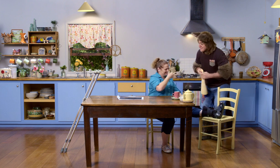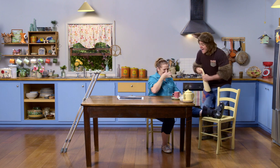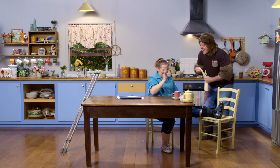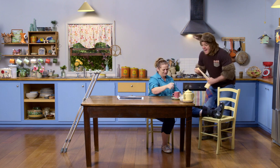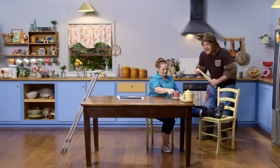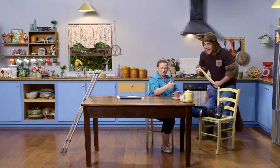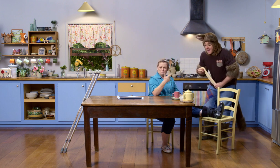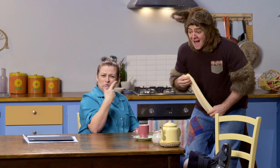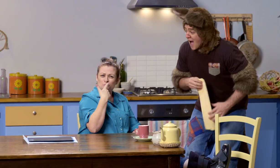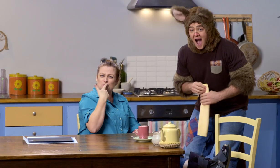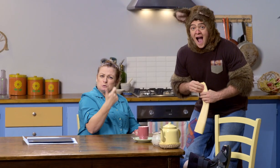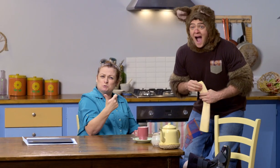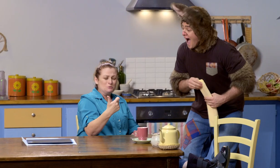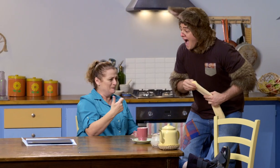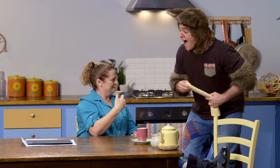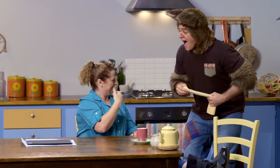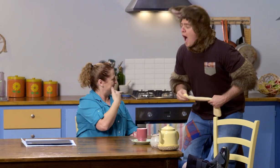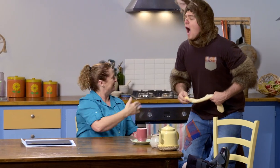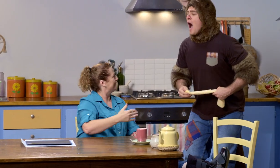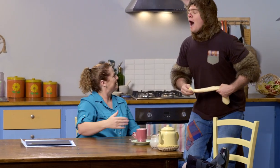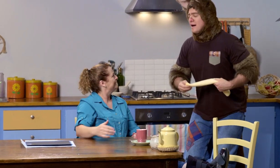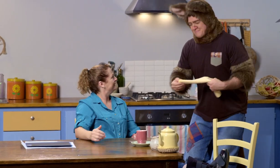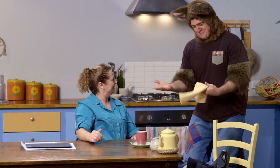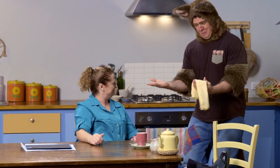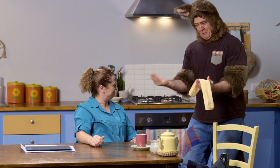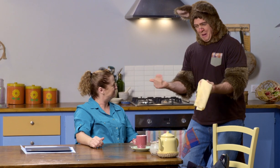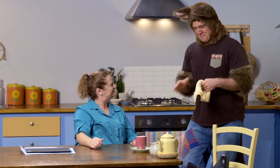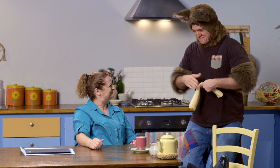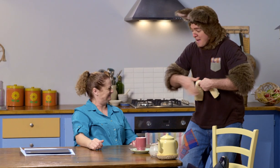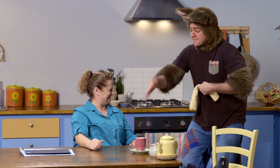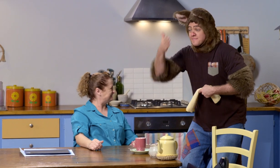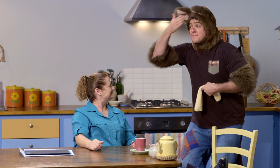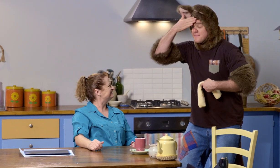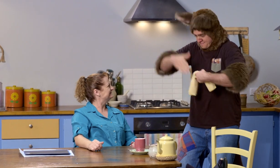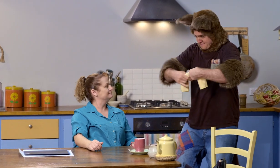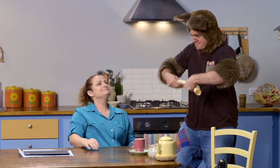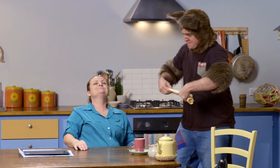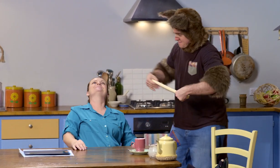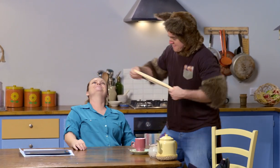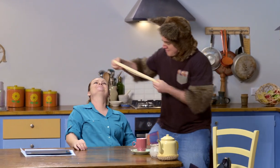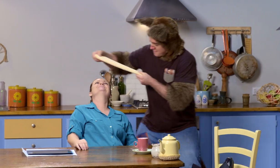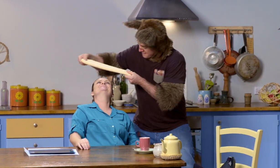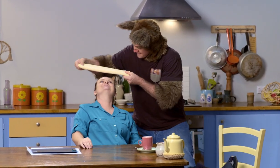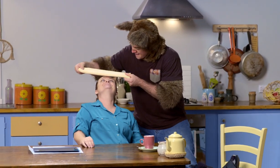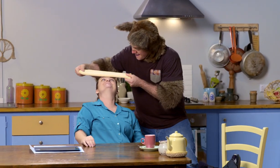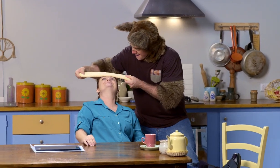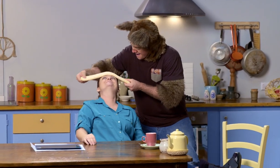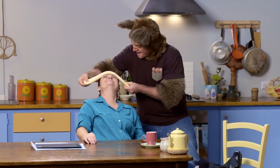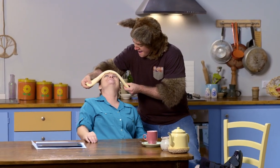Possum, can I say, what a lovely cup of tea this is. Thank you. Oh, you're welcome. Here, pop this on your head.